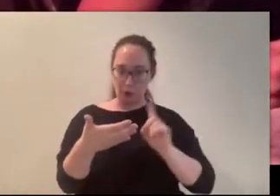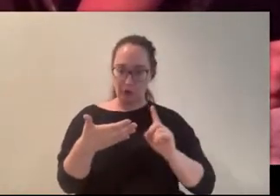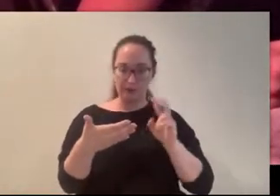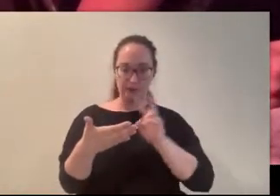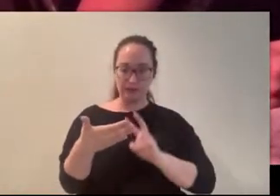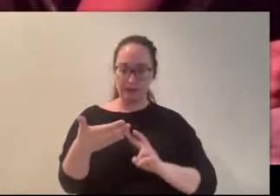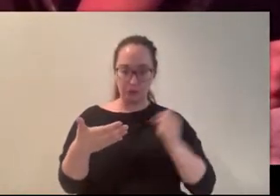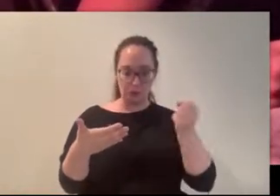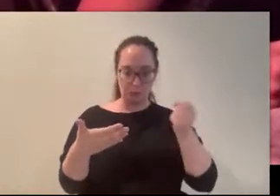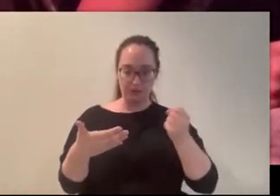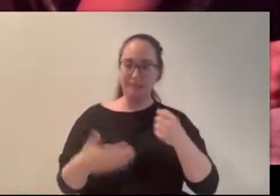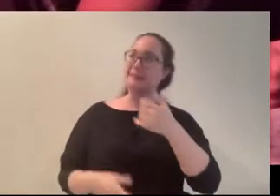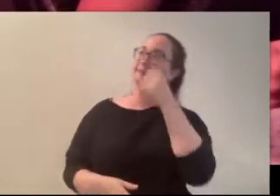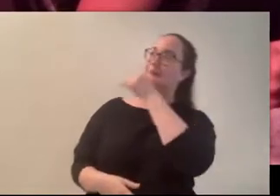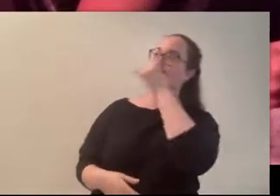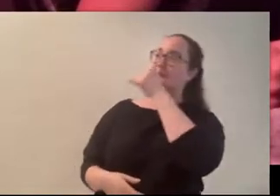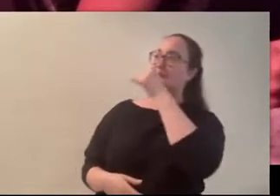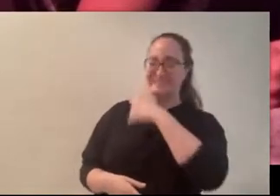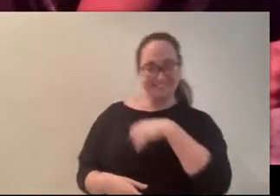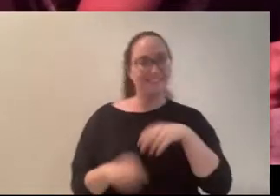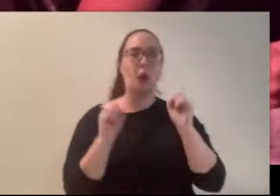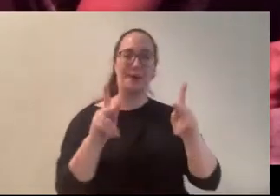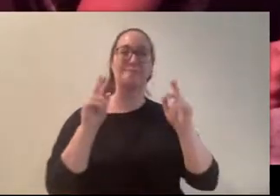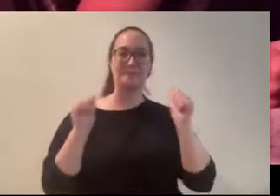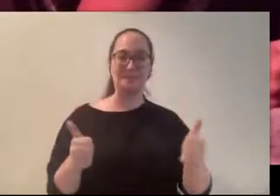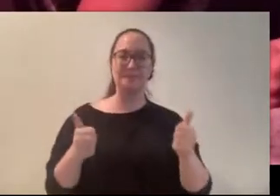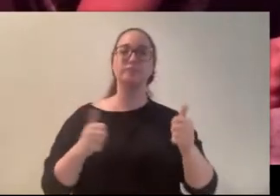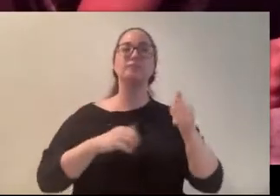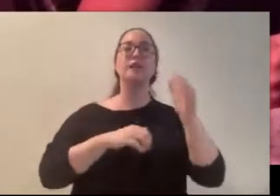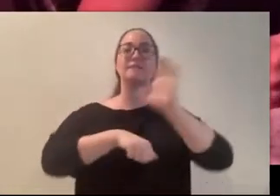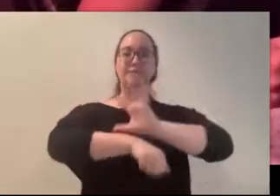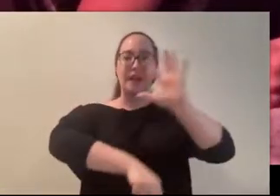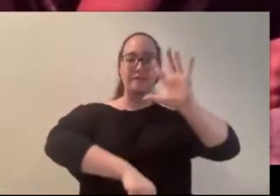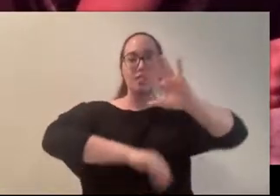Okay, okay, okay! “The sun set just after five that evening.